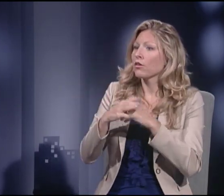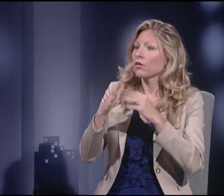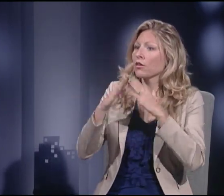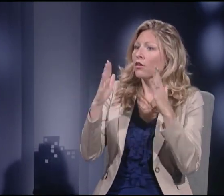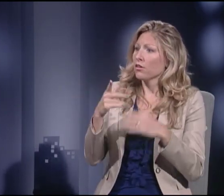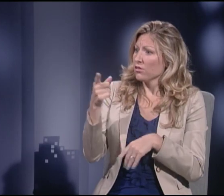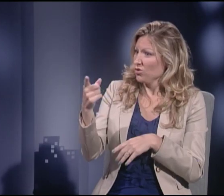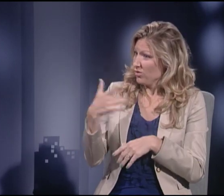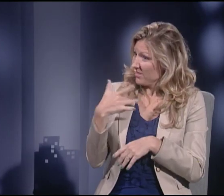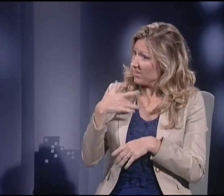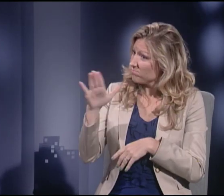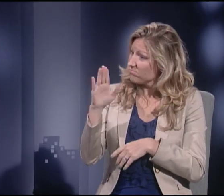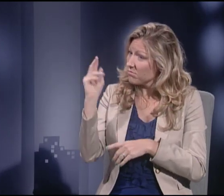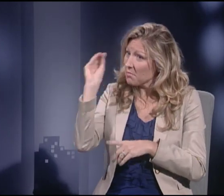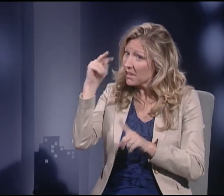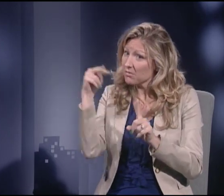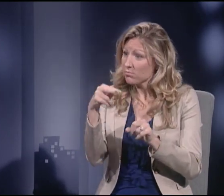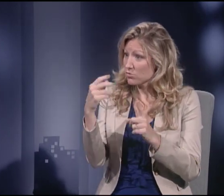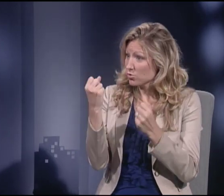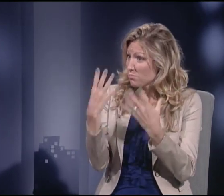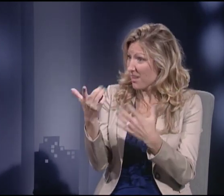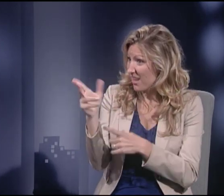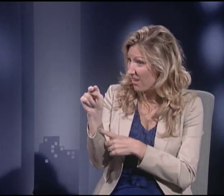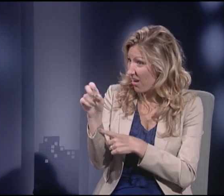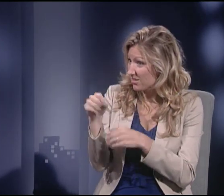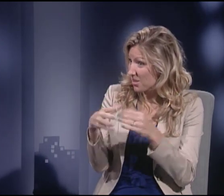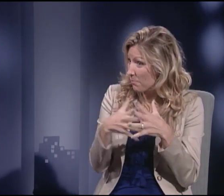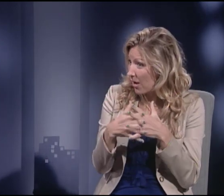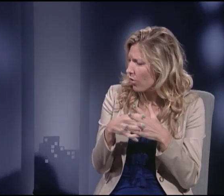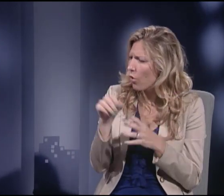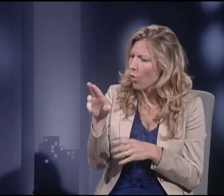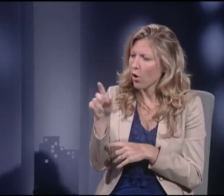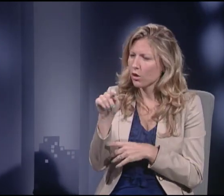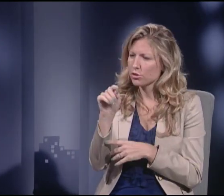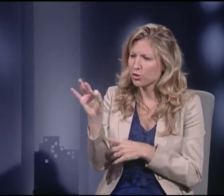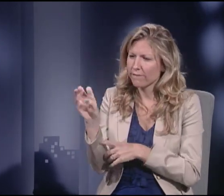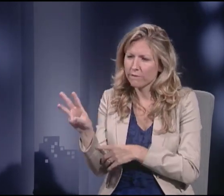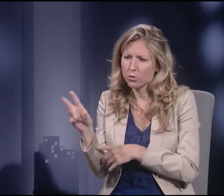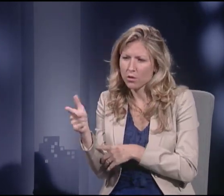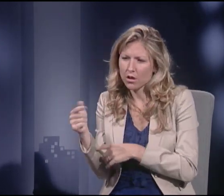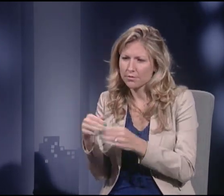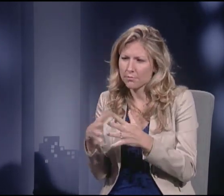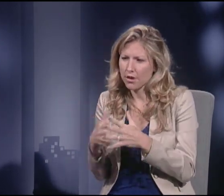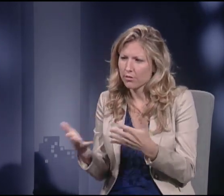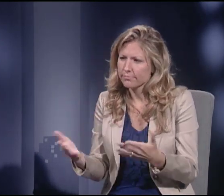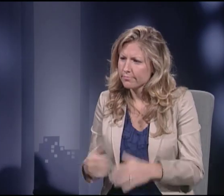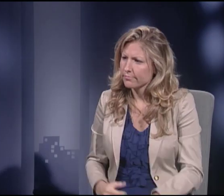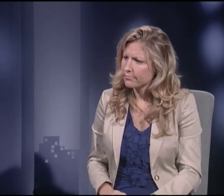like you mentioned before. What's your opinion? Are there too many guns in America? Too few guns in America?